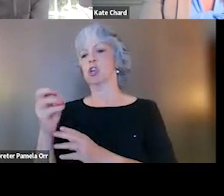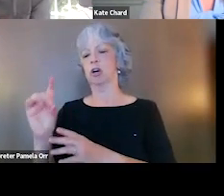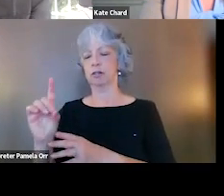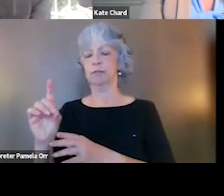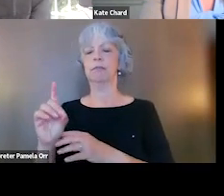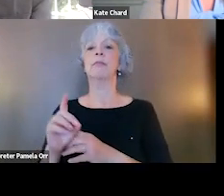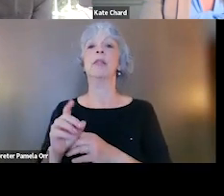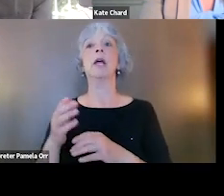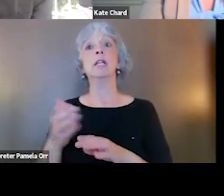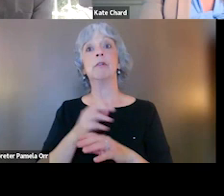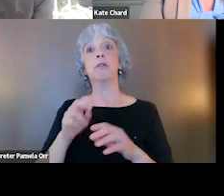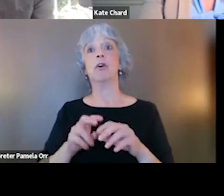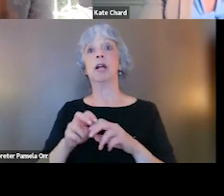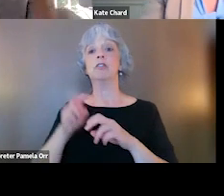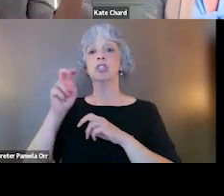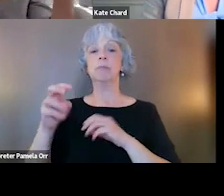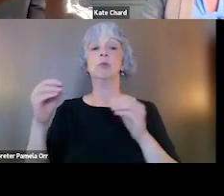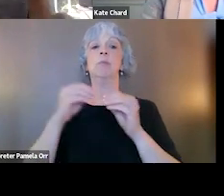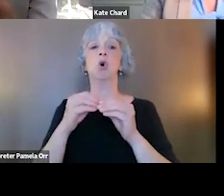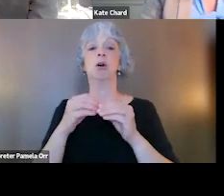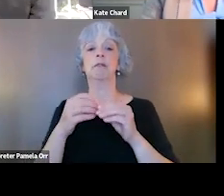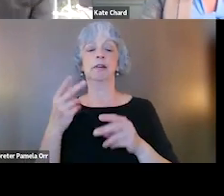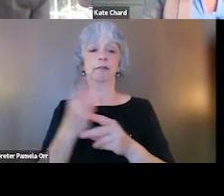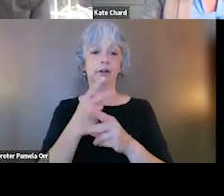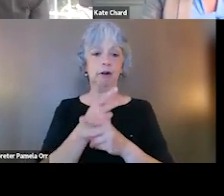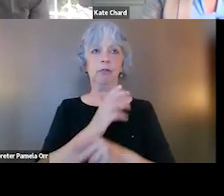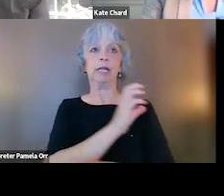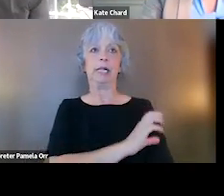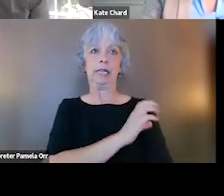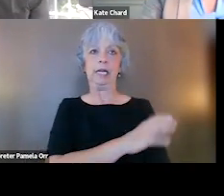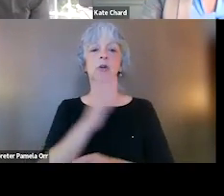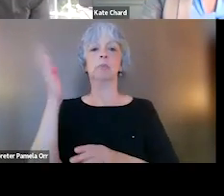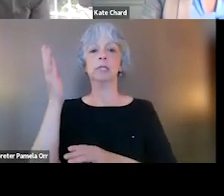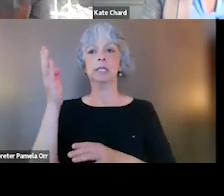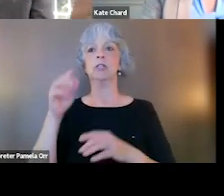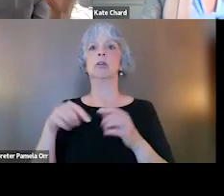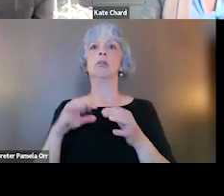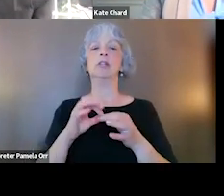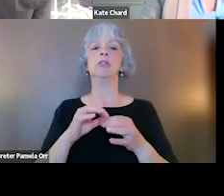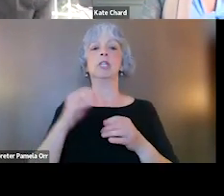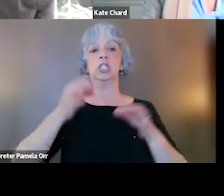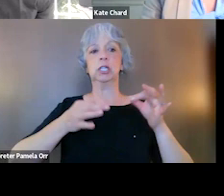and before jumping into a little bit more of this kind of mapping the clinical presentation onto the justice side, just some good news from some research